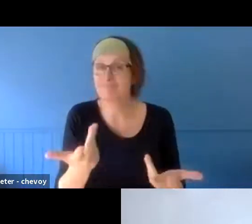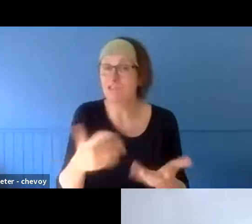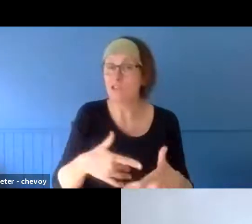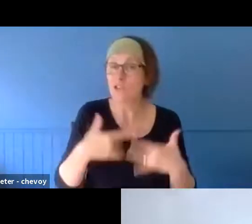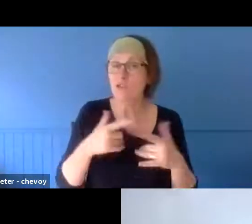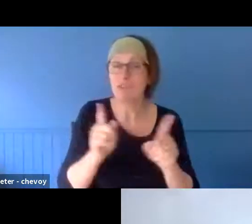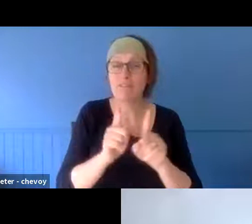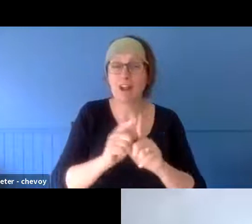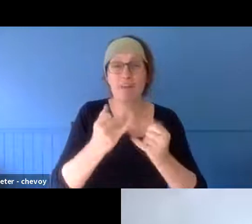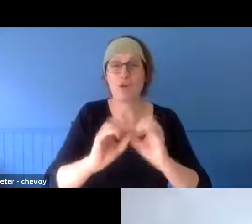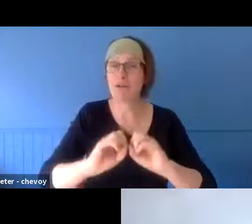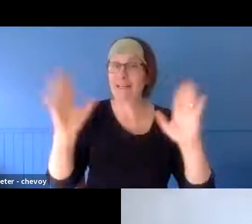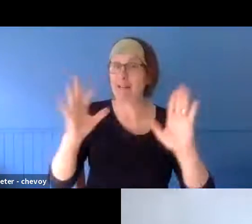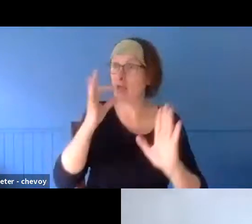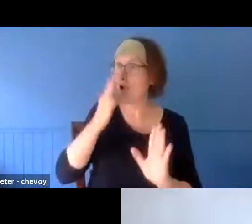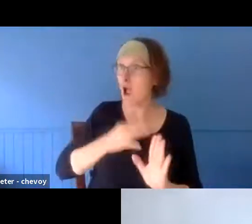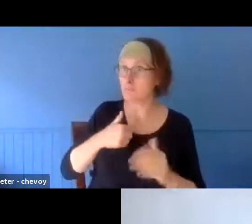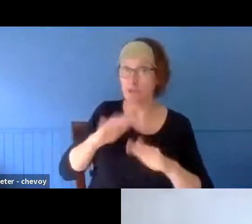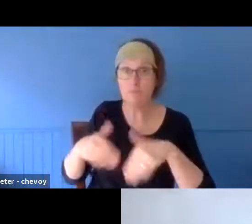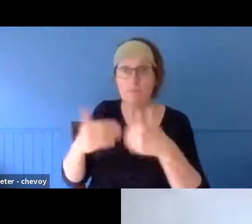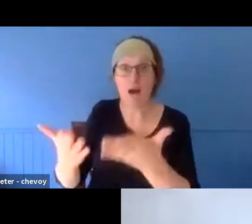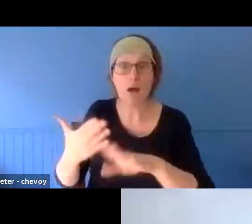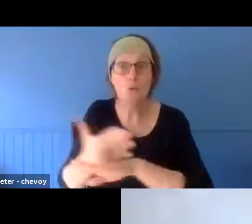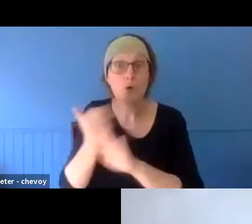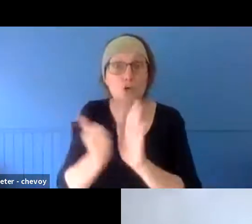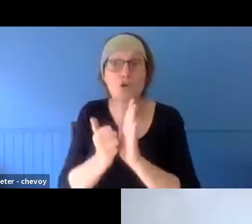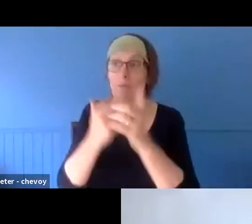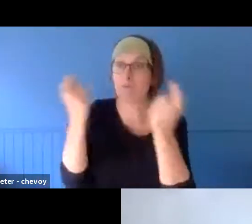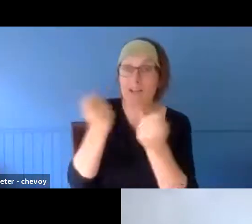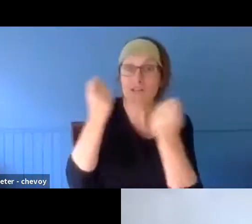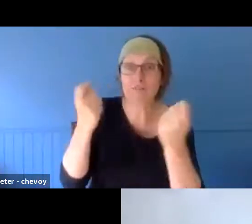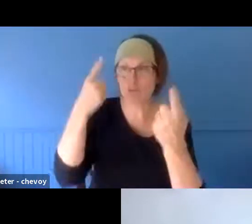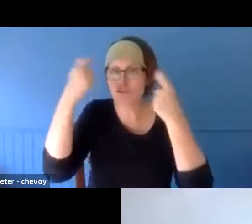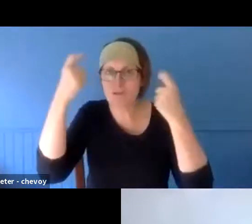ClearQuest from community to have creative expression as a possibility